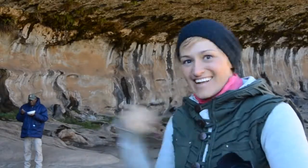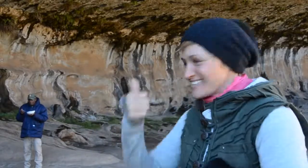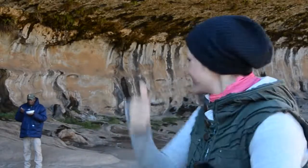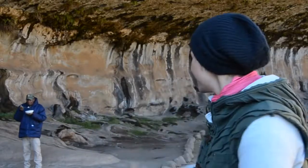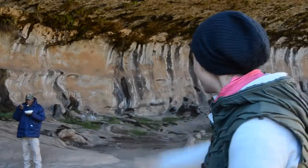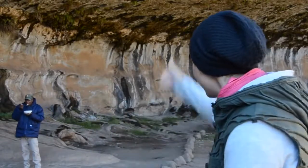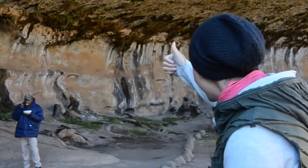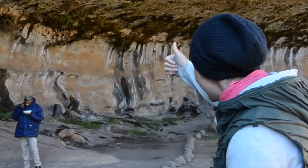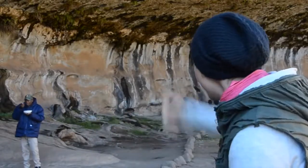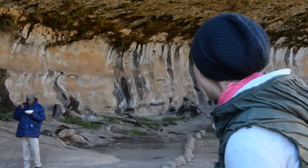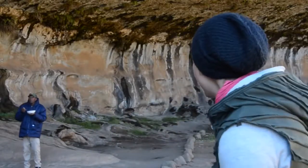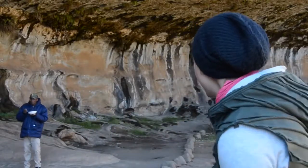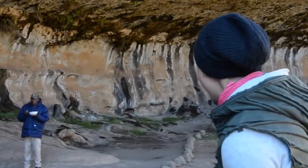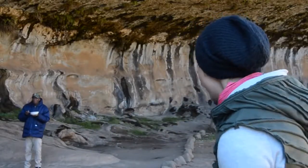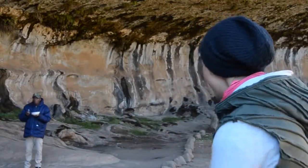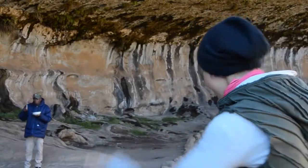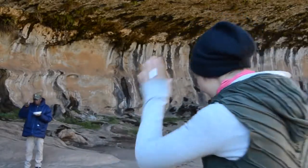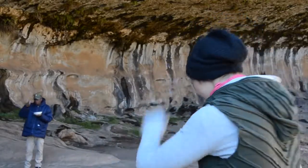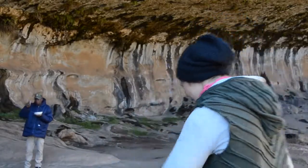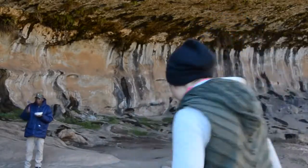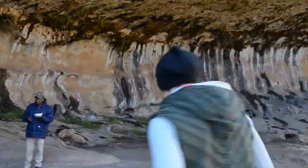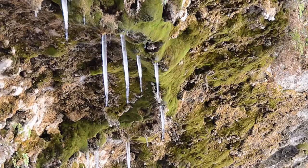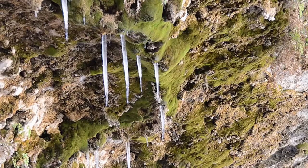He is really easy to understand with gestures.